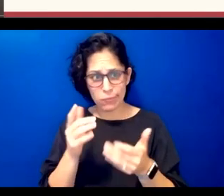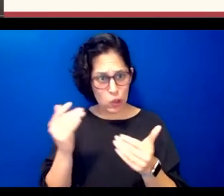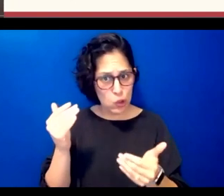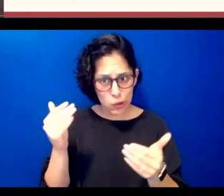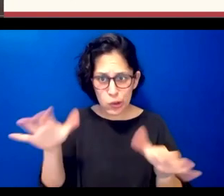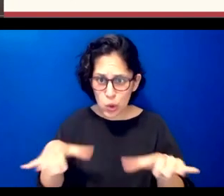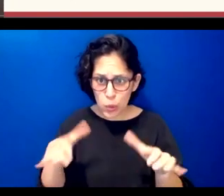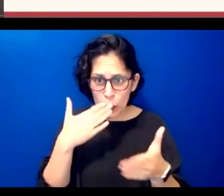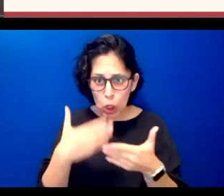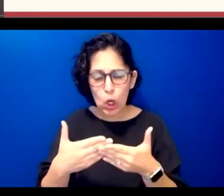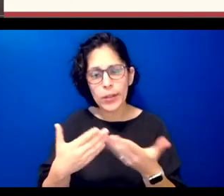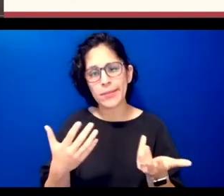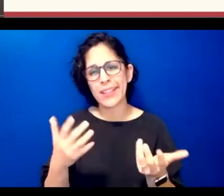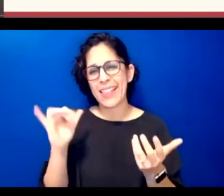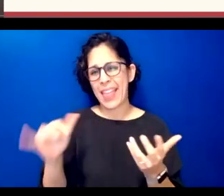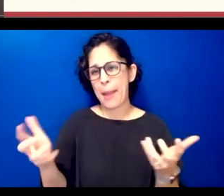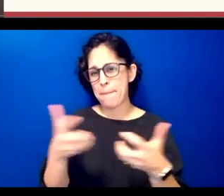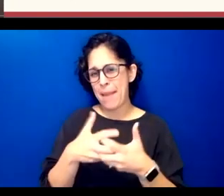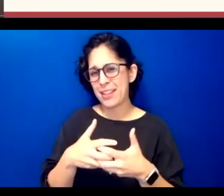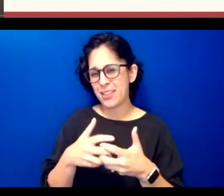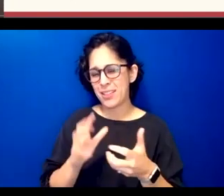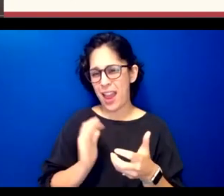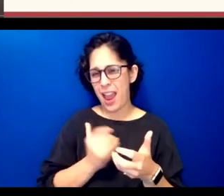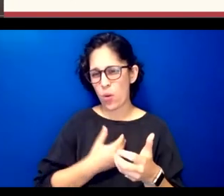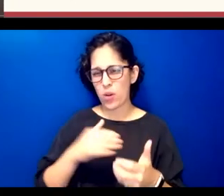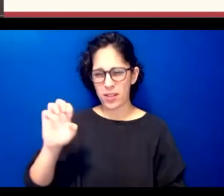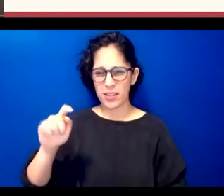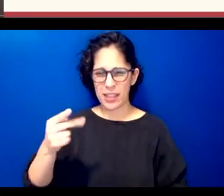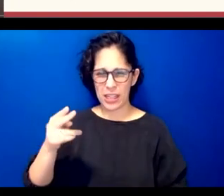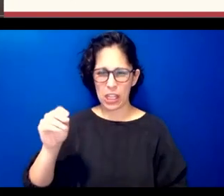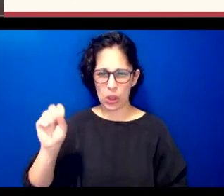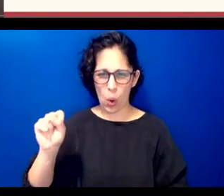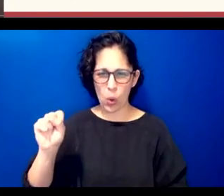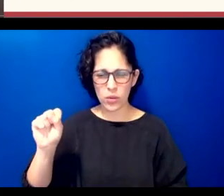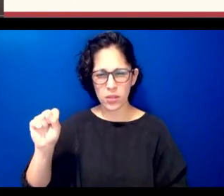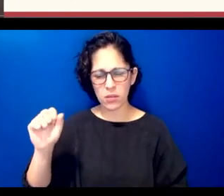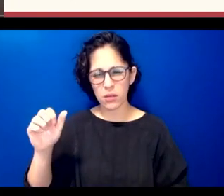in line with sort of our ethos like we're we're committed to sort of two areas um in